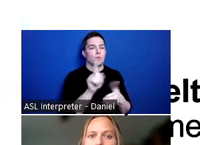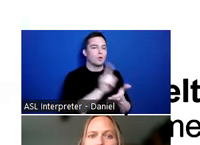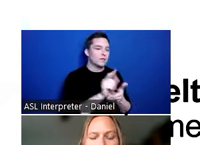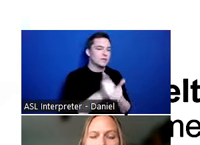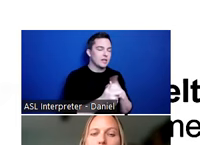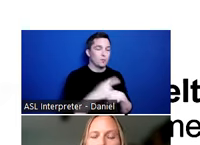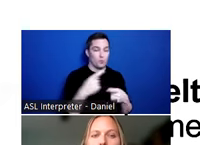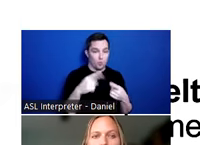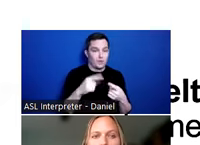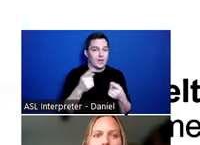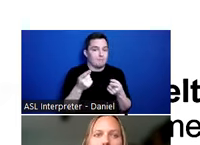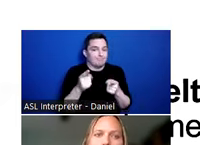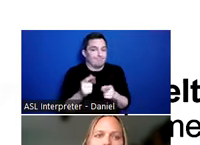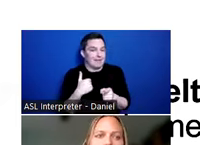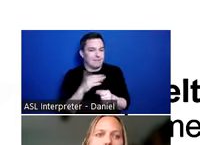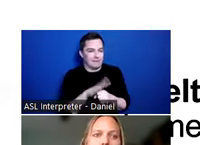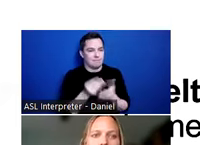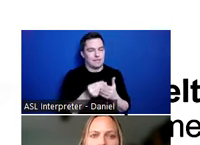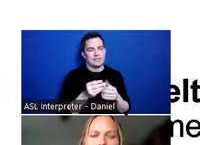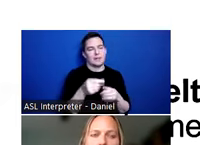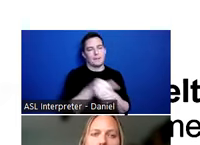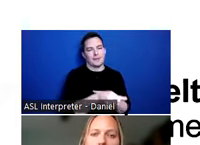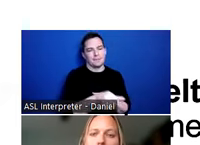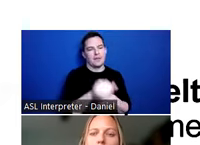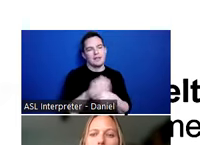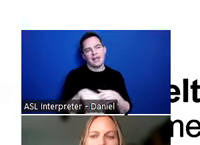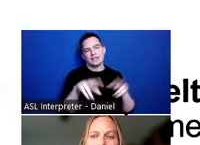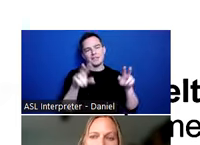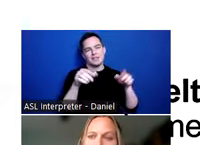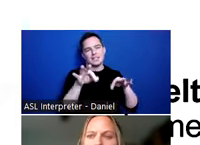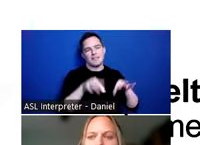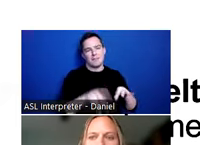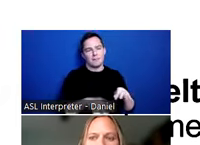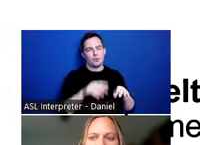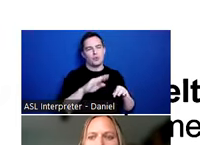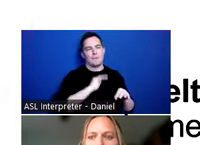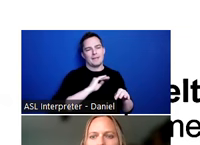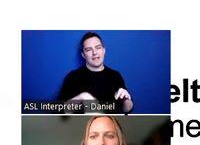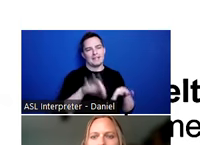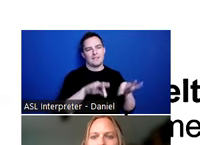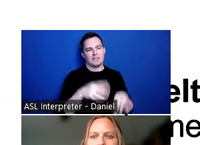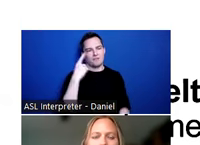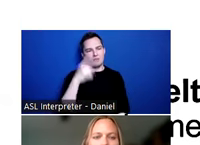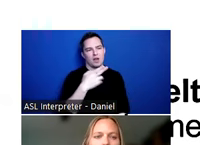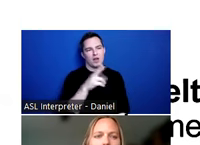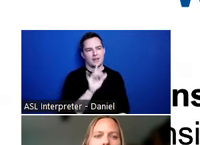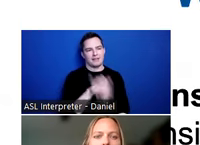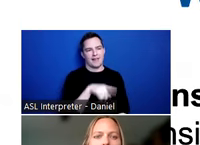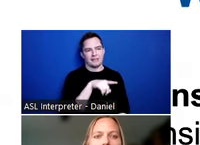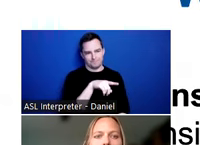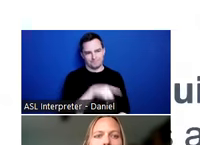do so. And so these are the folks that meet that federal definition by HUD. Next slide.